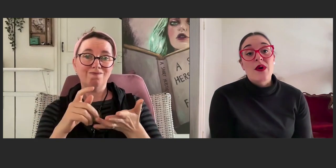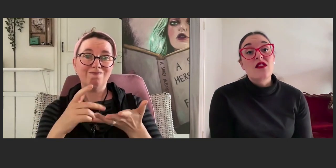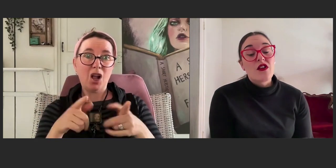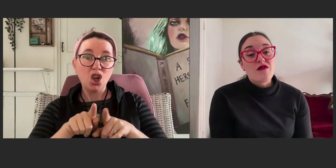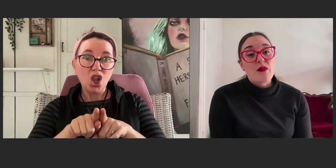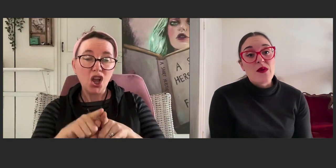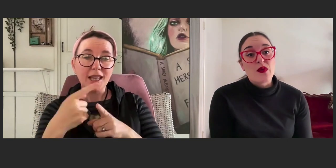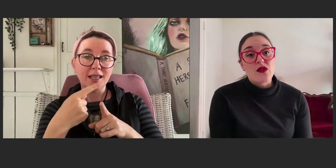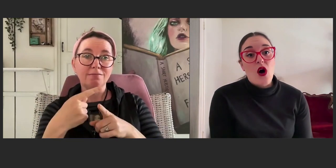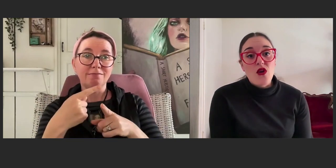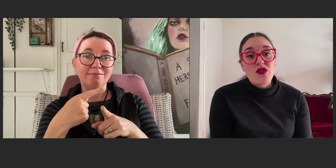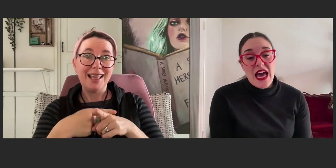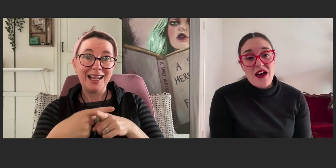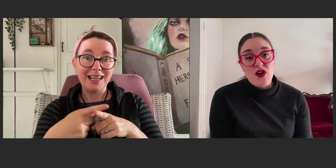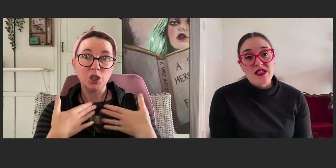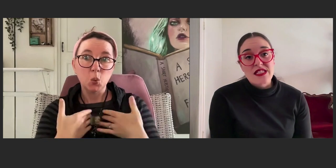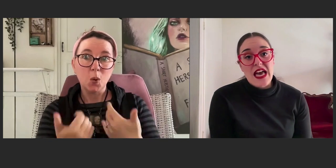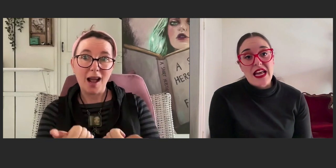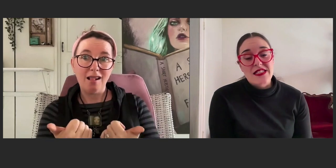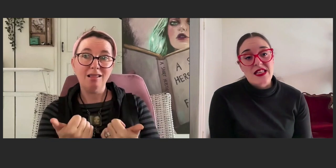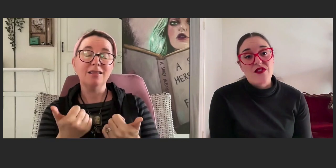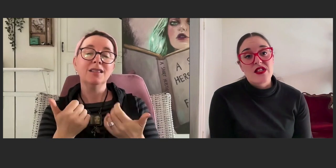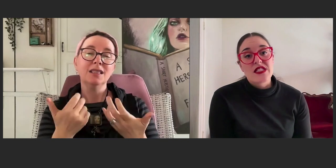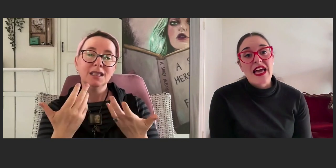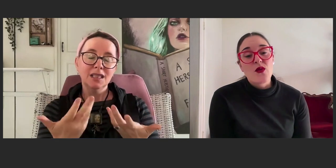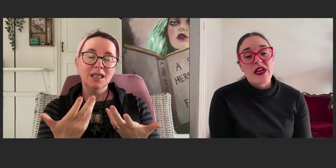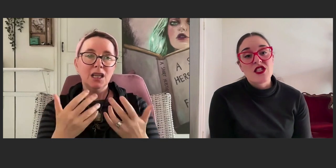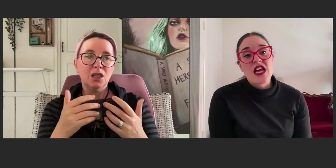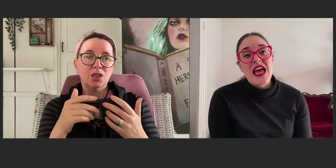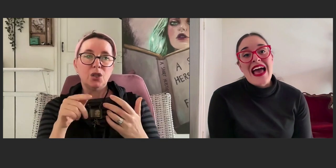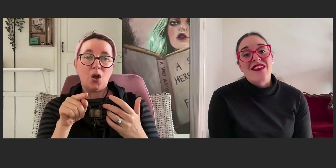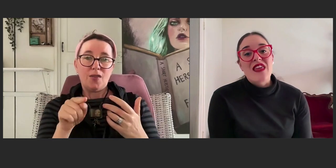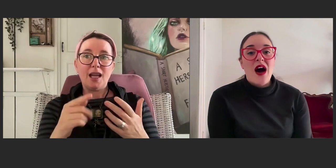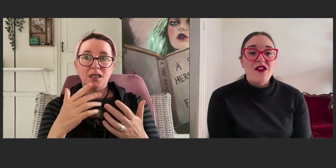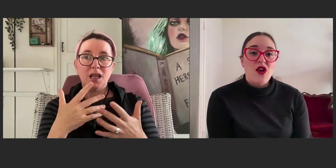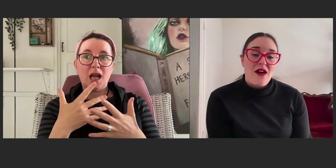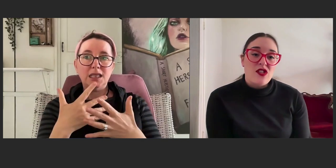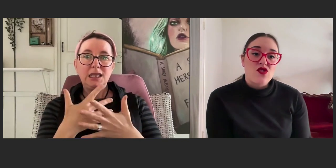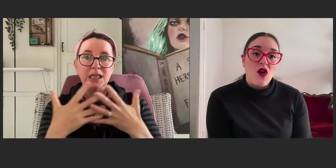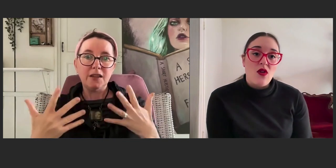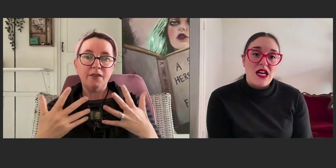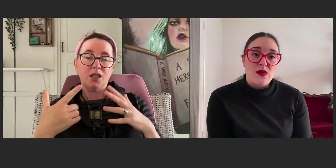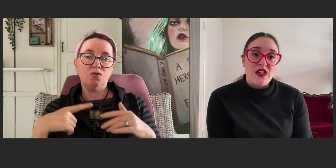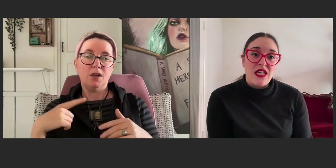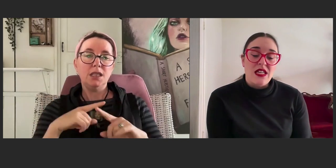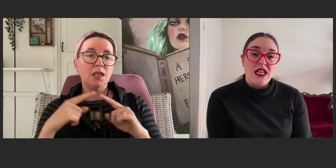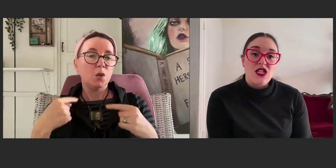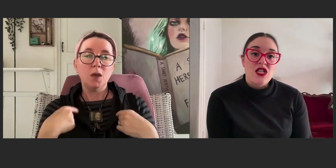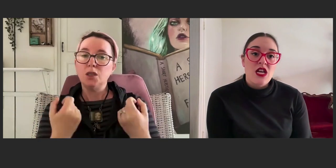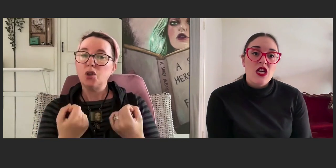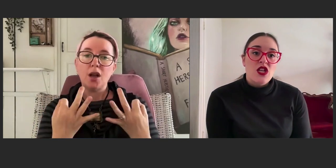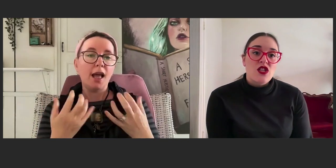but a lot of people only have Auslan as their first language and they might not have a strong grasp of English.